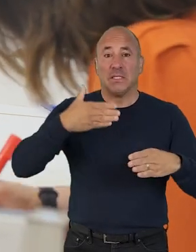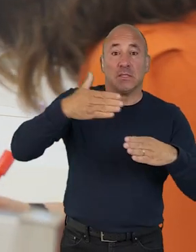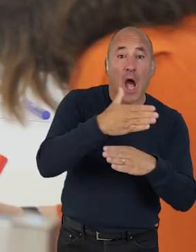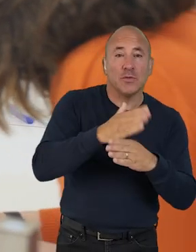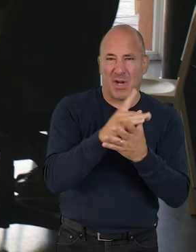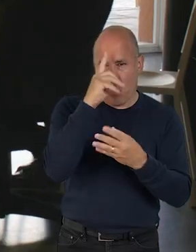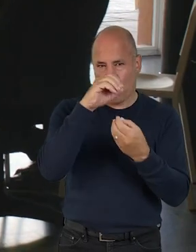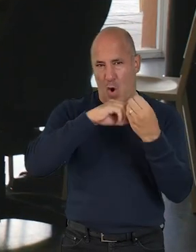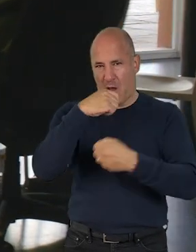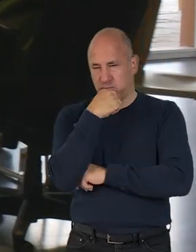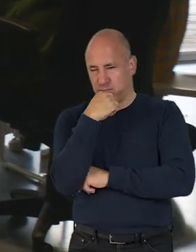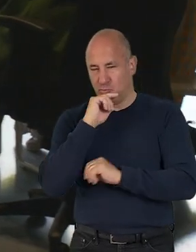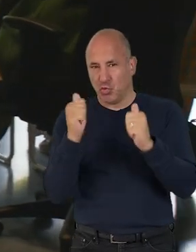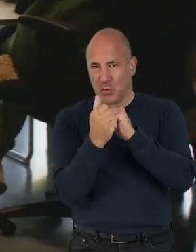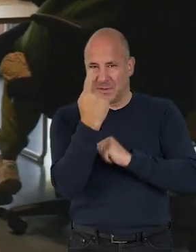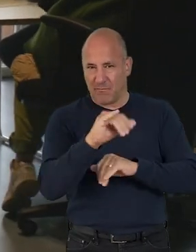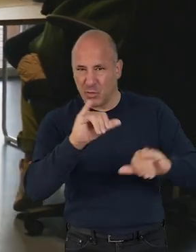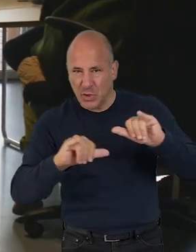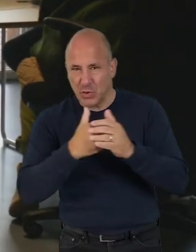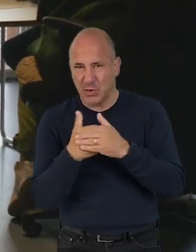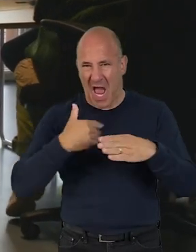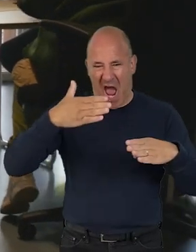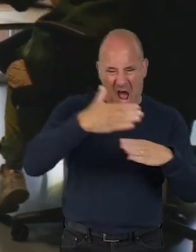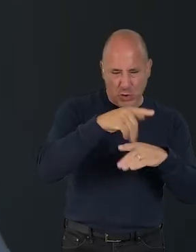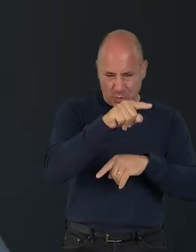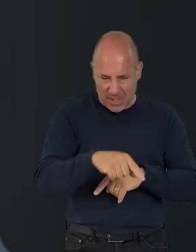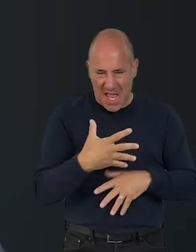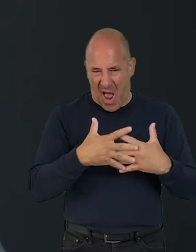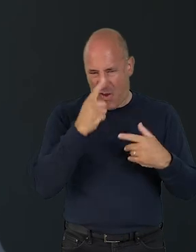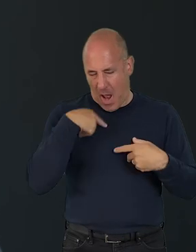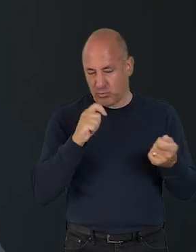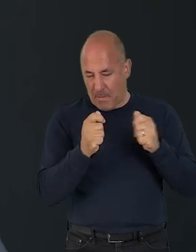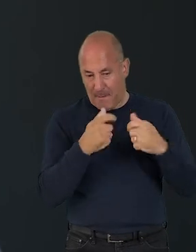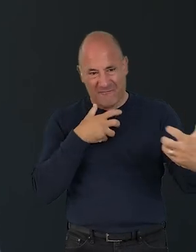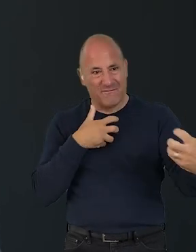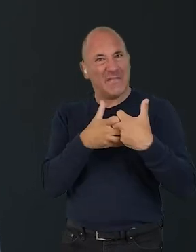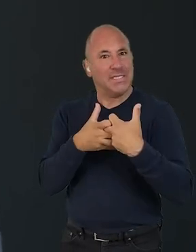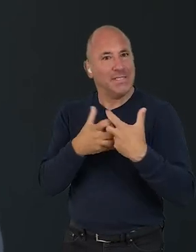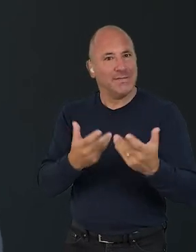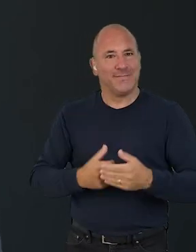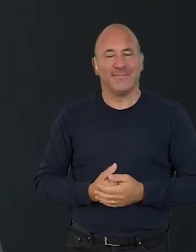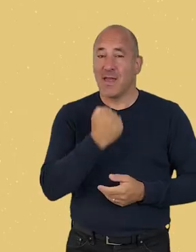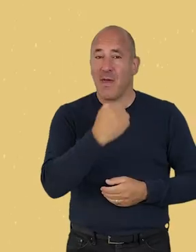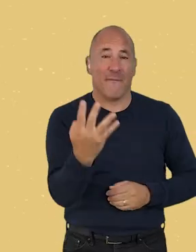but the task at hand is figuring out what will work for you, or how actions could be adapted to meet your needs.